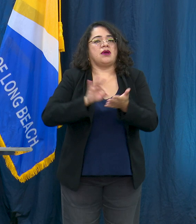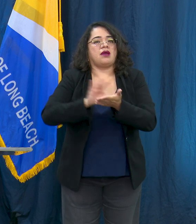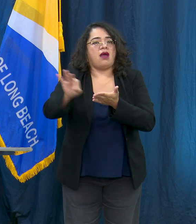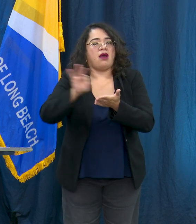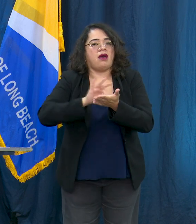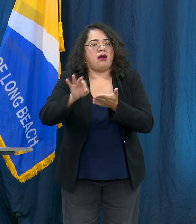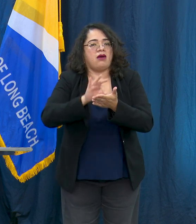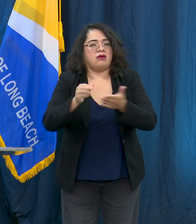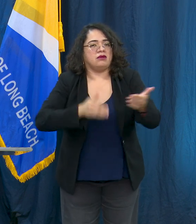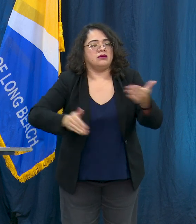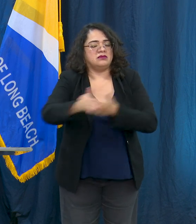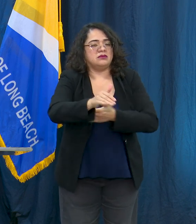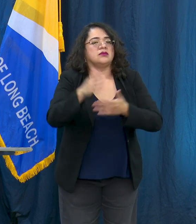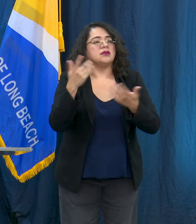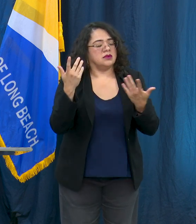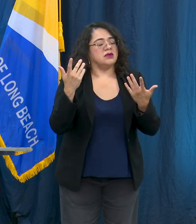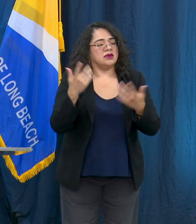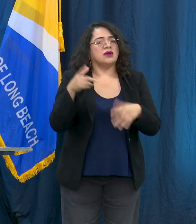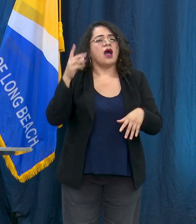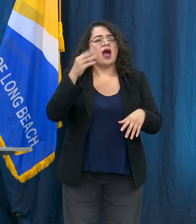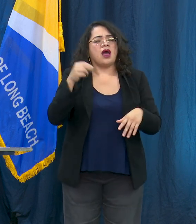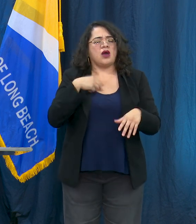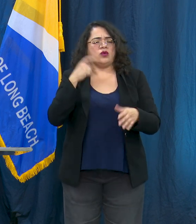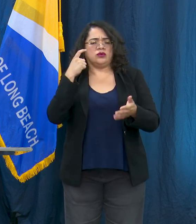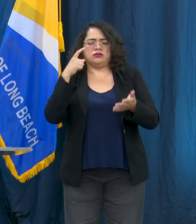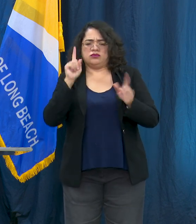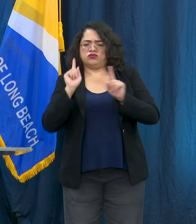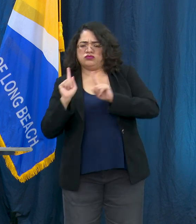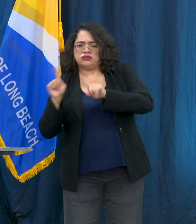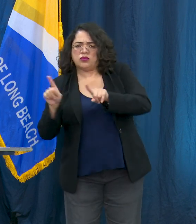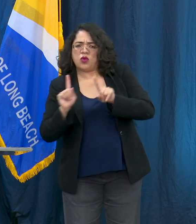consider to serve our hot spots for people who are homeless and where people are